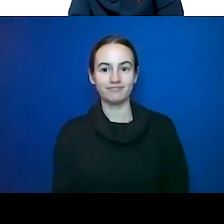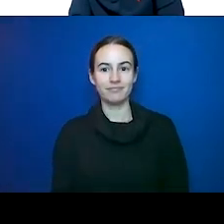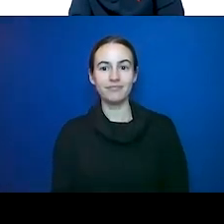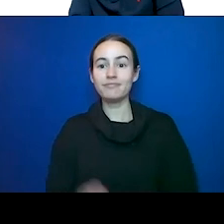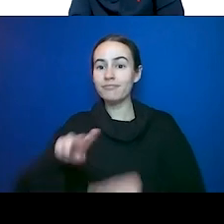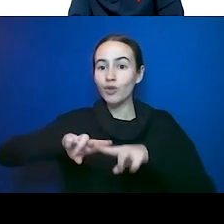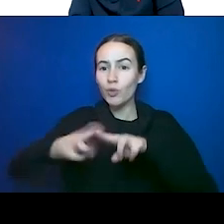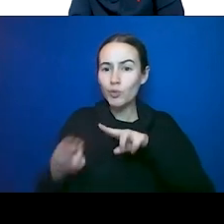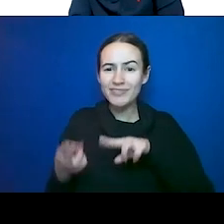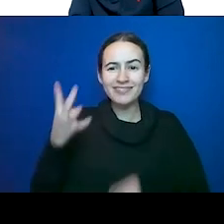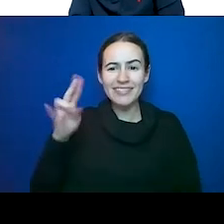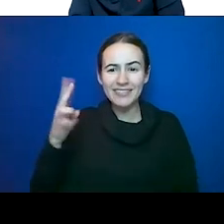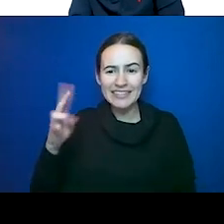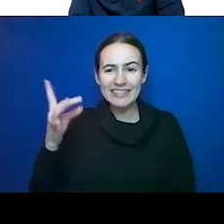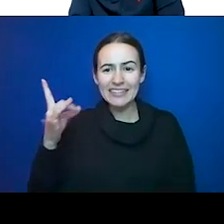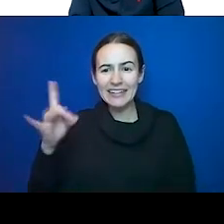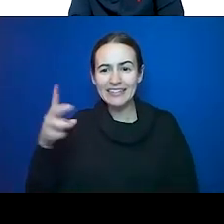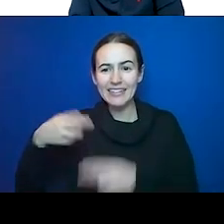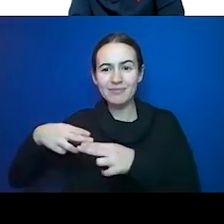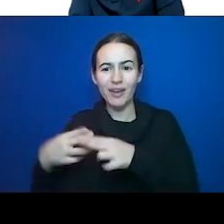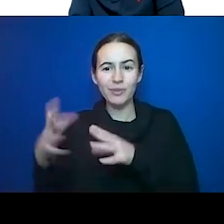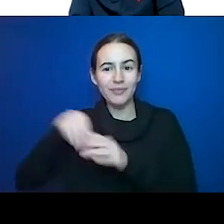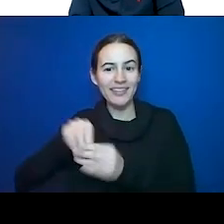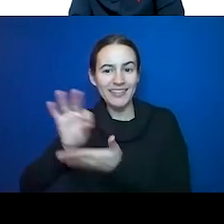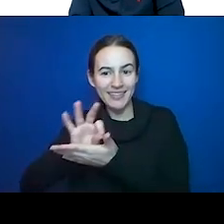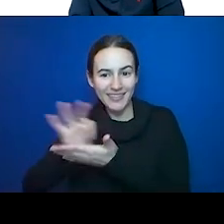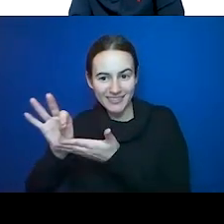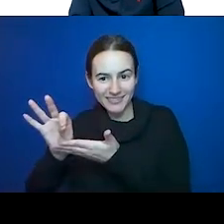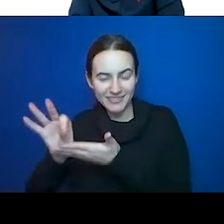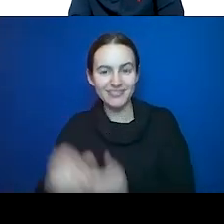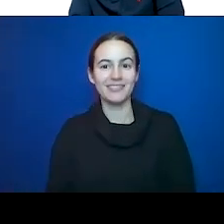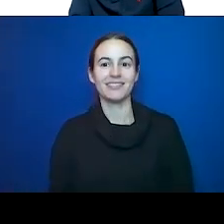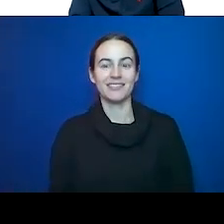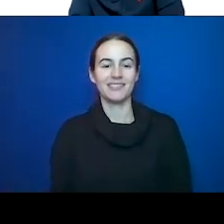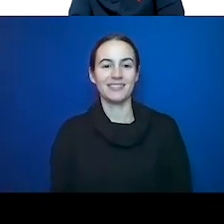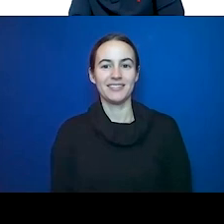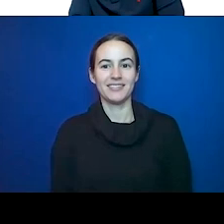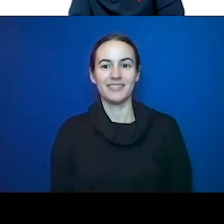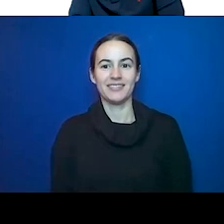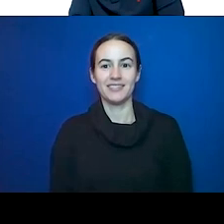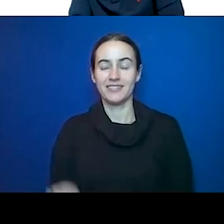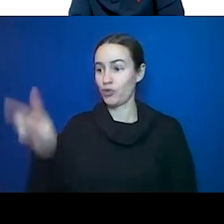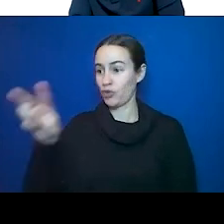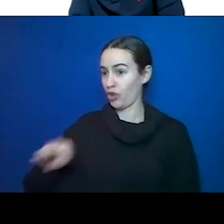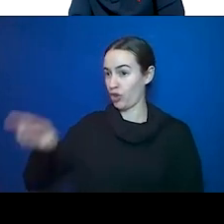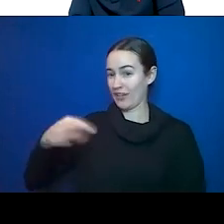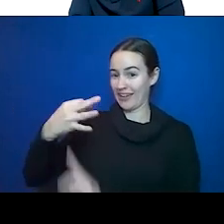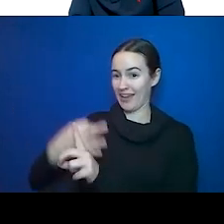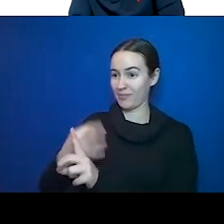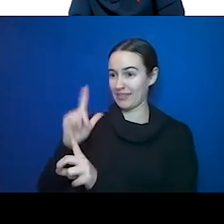nine weeks. And when they are almost unrecognizable nine months later. Not in terms of their face or necessarily their